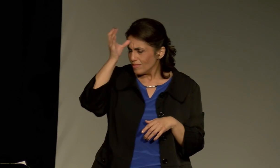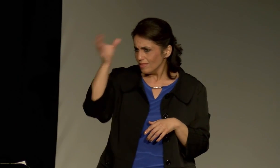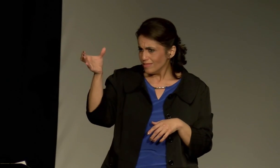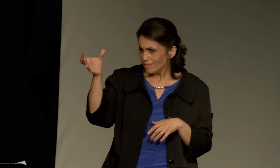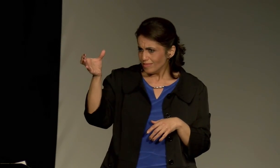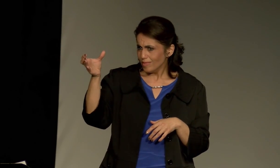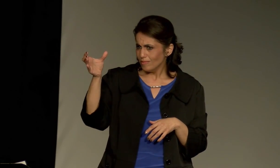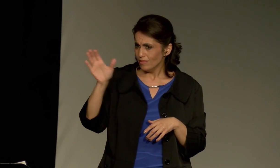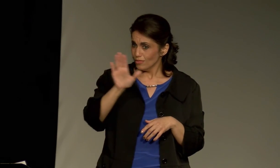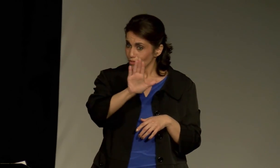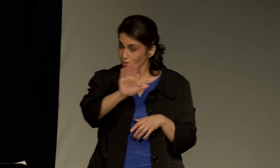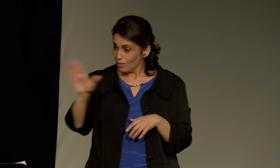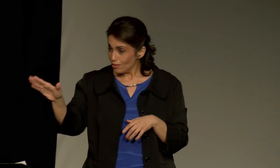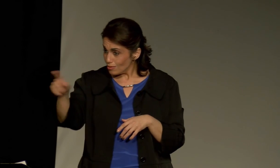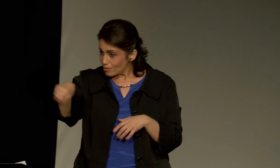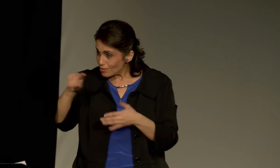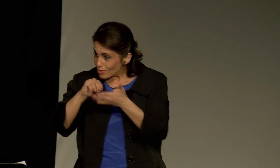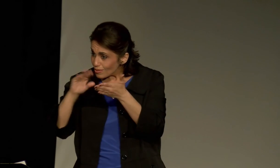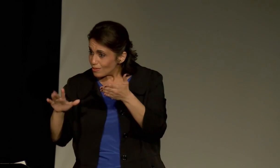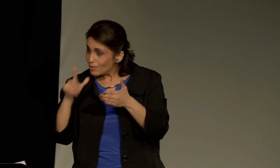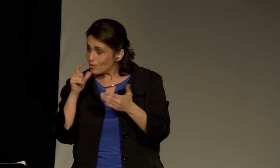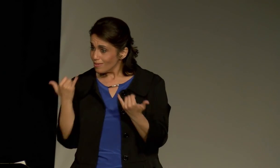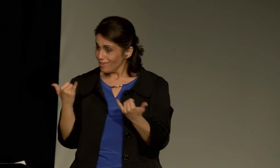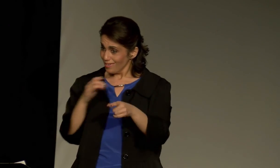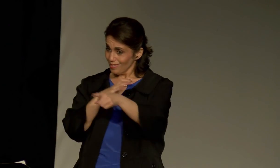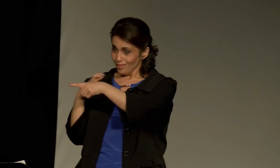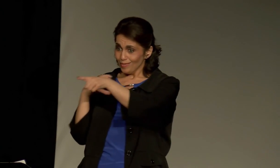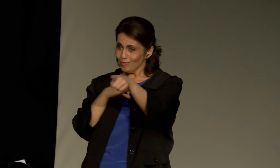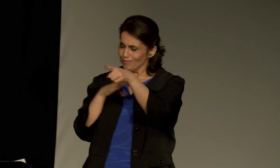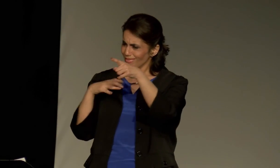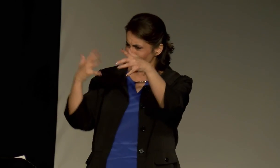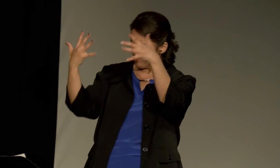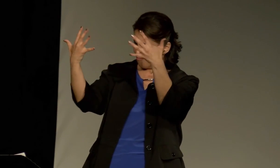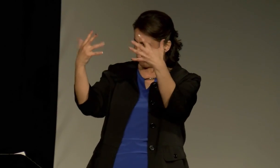inspired them, and spread that inspiration, and that's a beautiful concept.